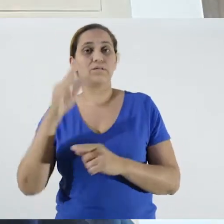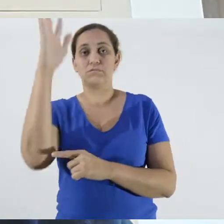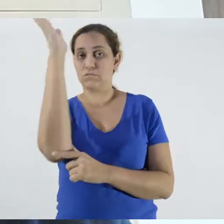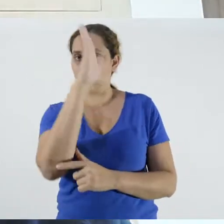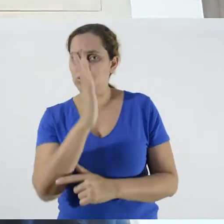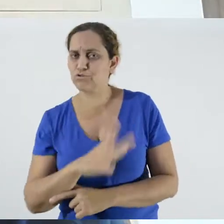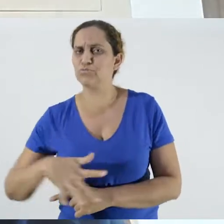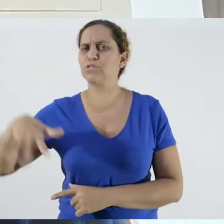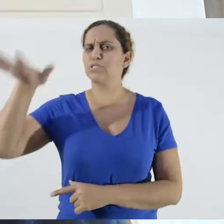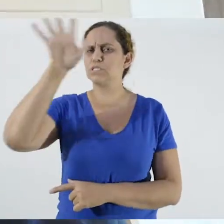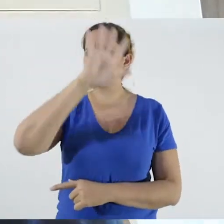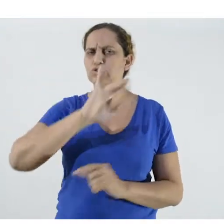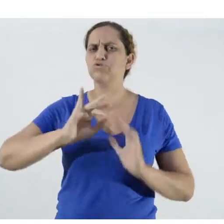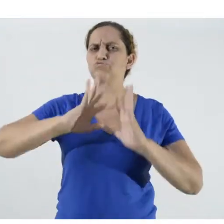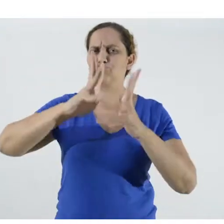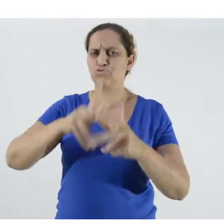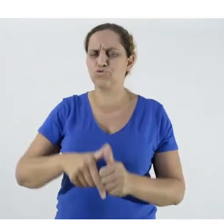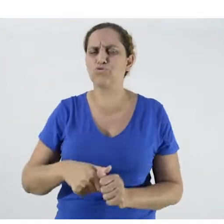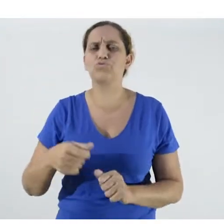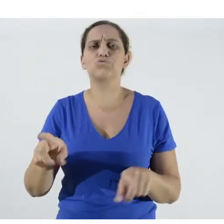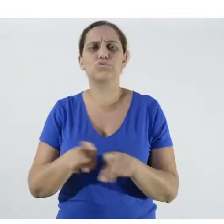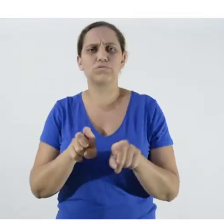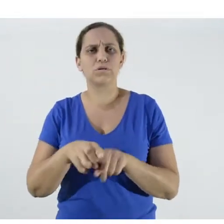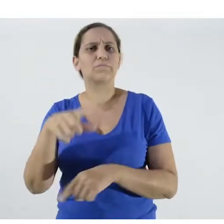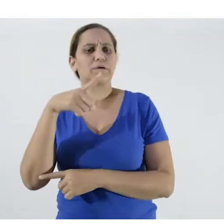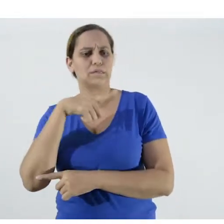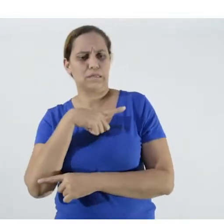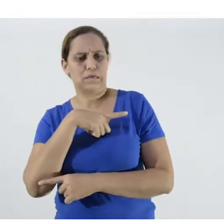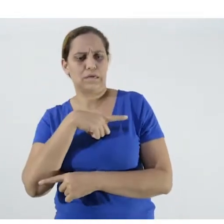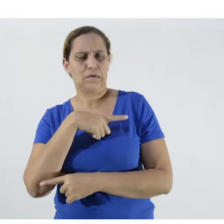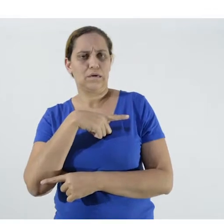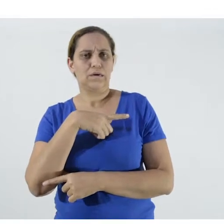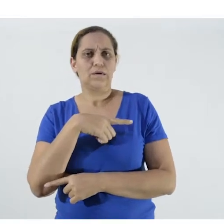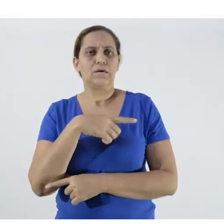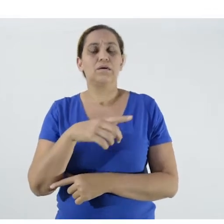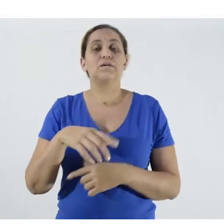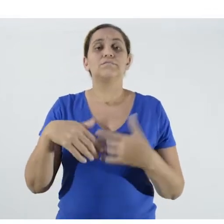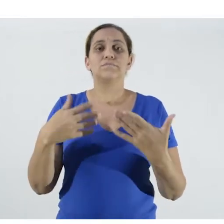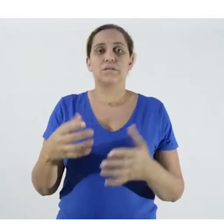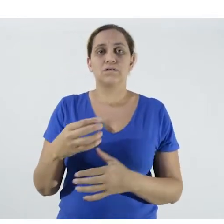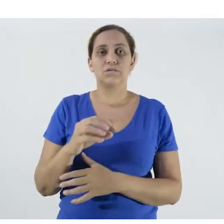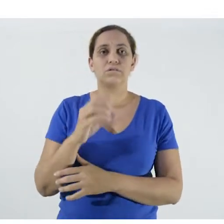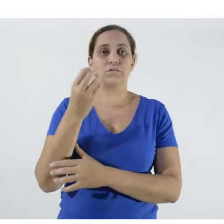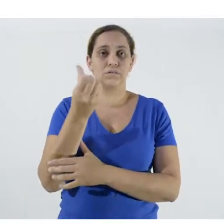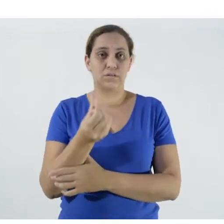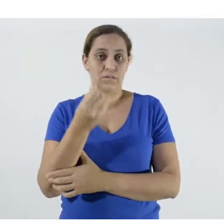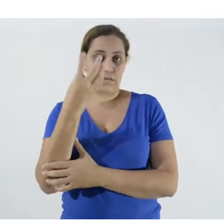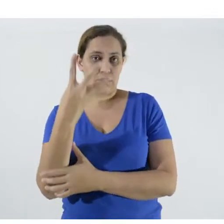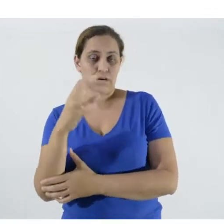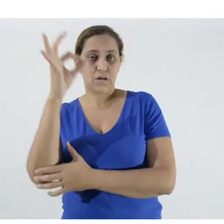We know that 64% of farmers have already reported cases of Covid in